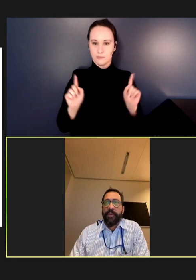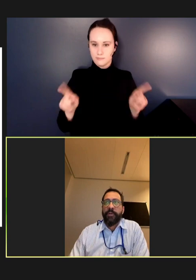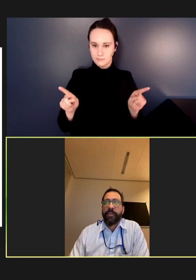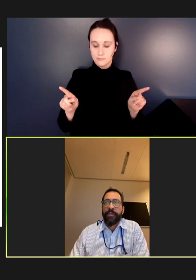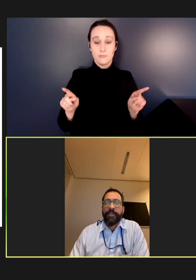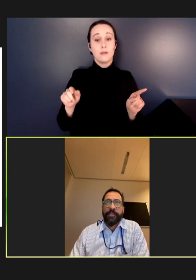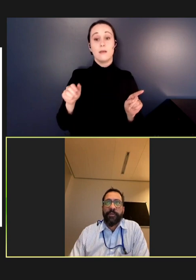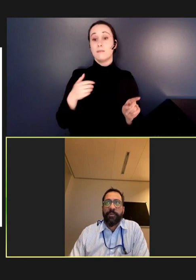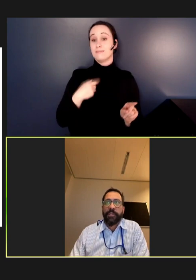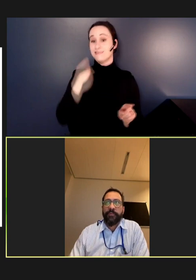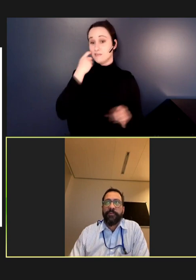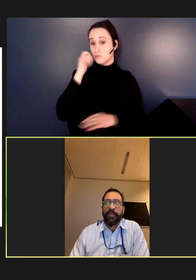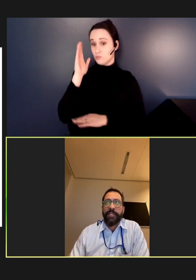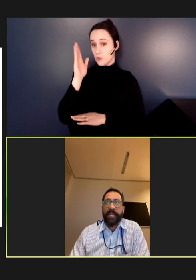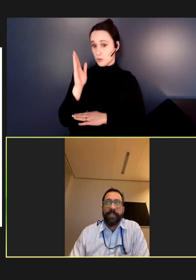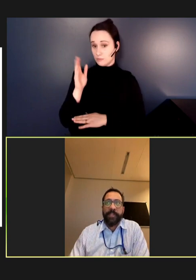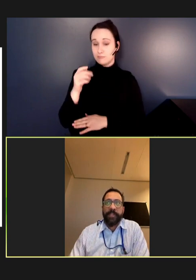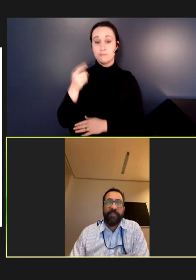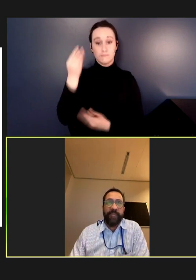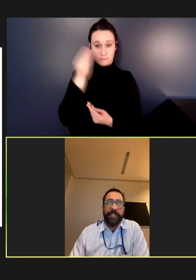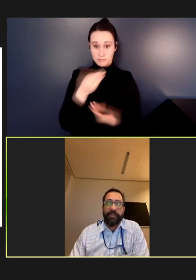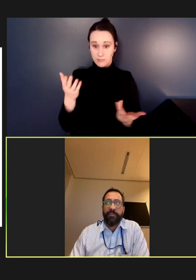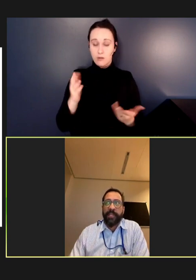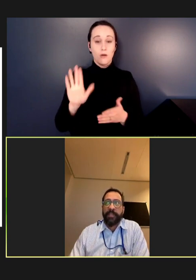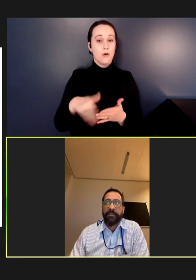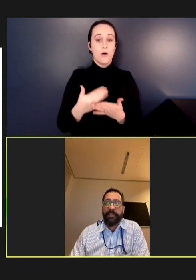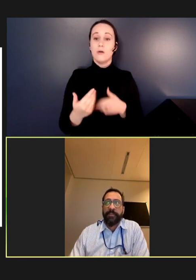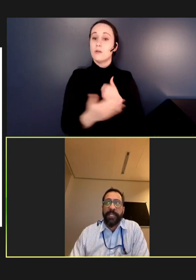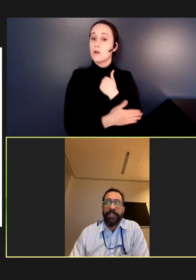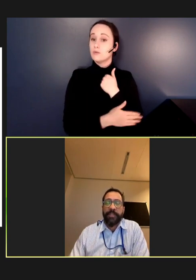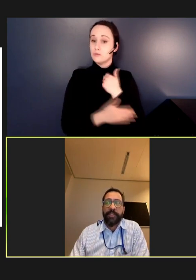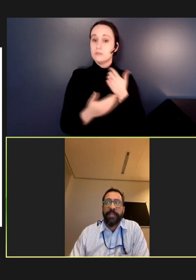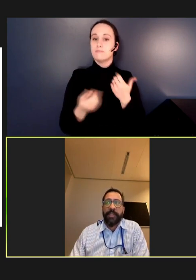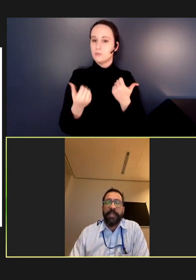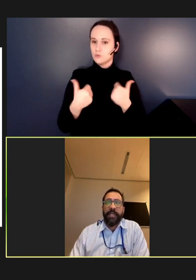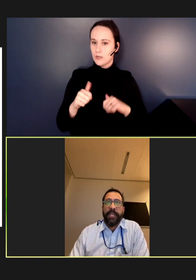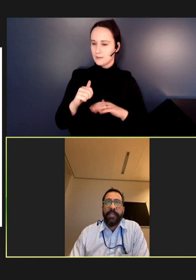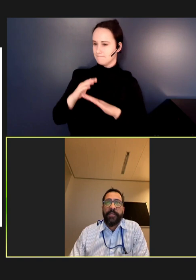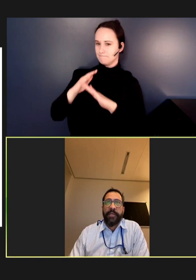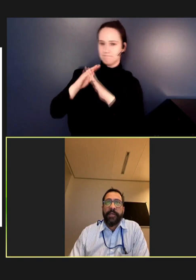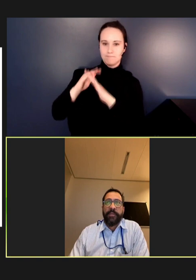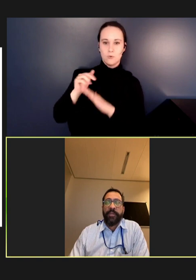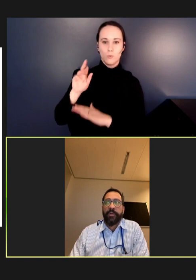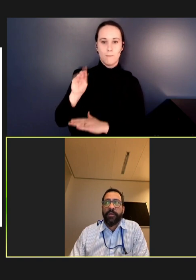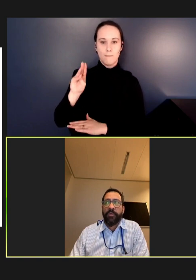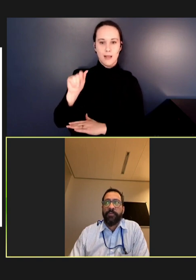all the countries in the world have adopted a goal of measles and rubella elimination. In Euro,